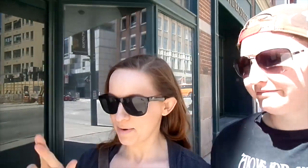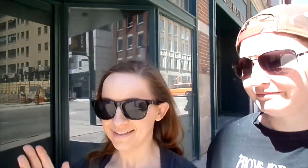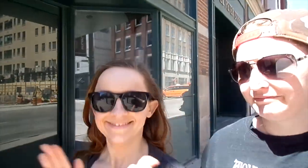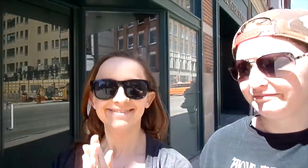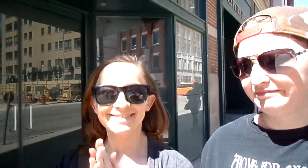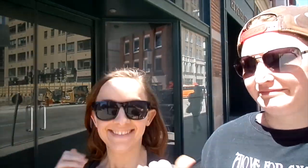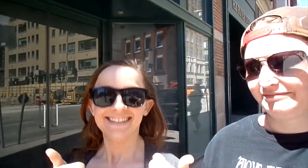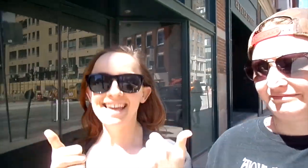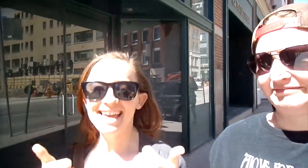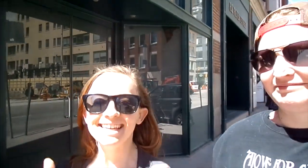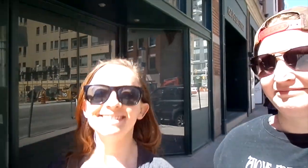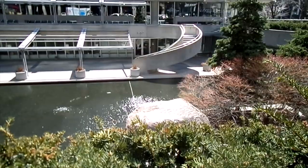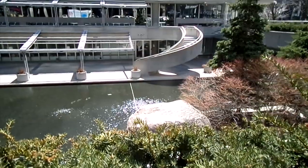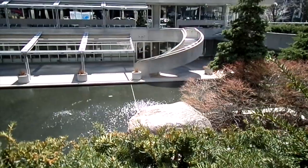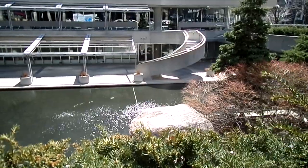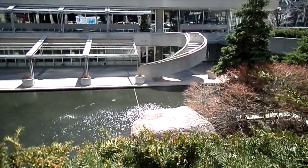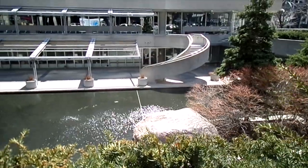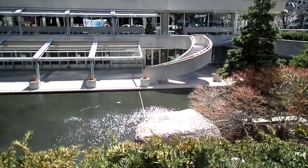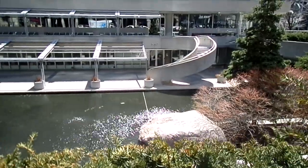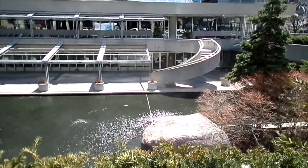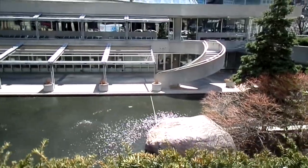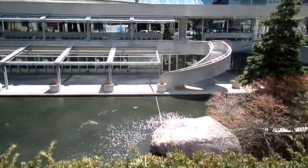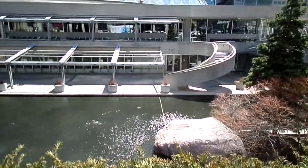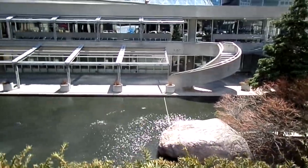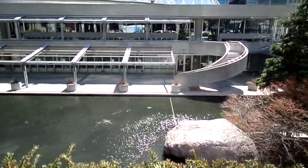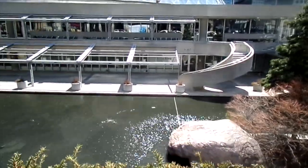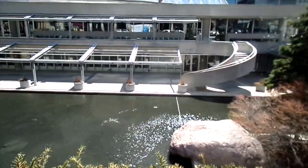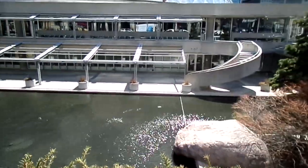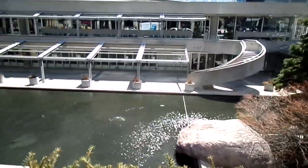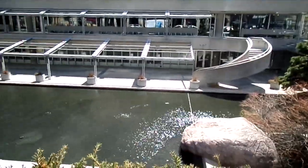Tower. Yeah!